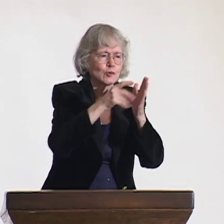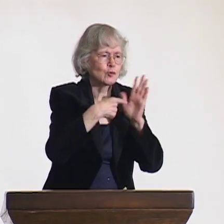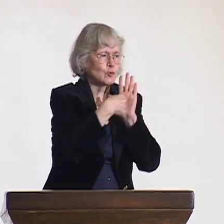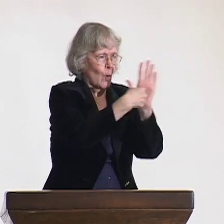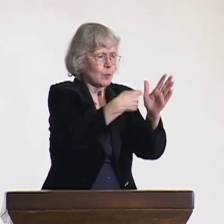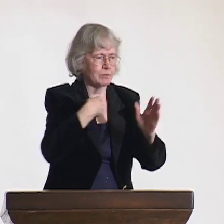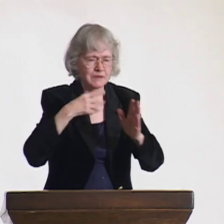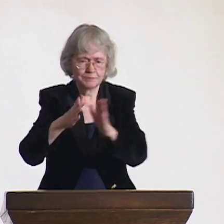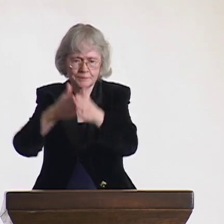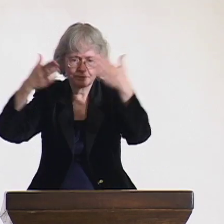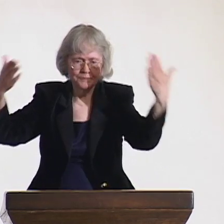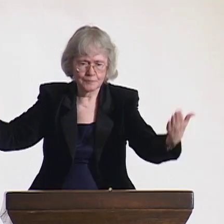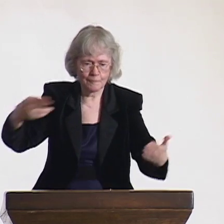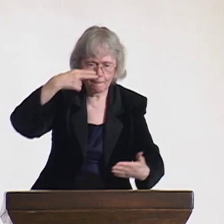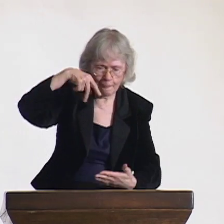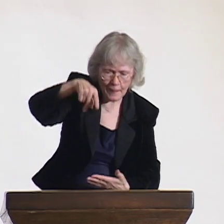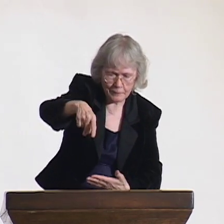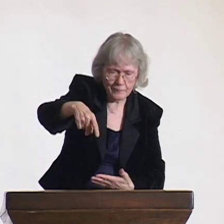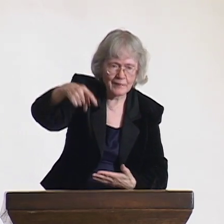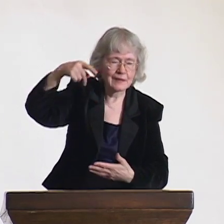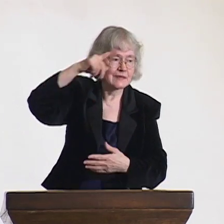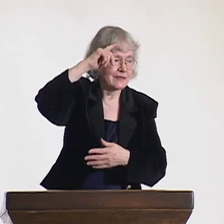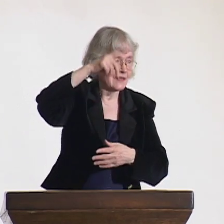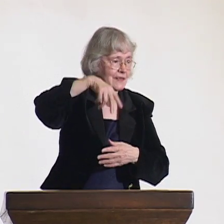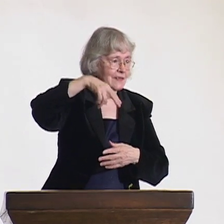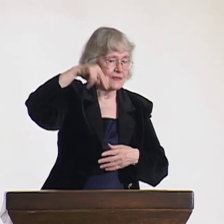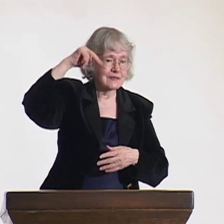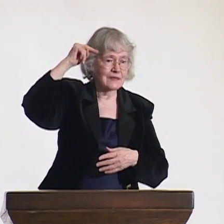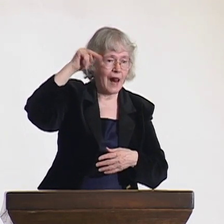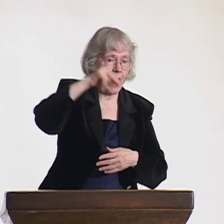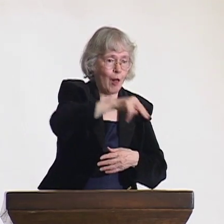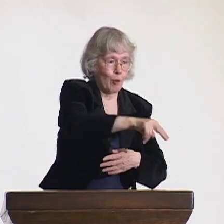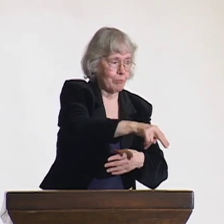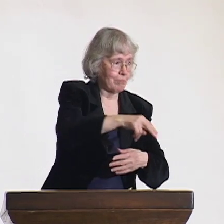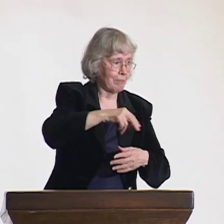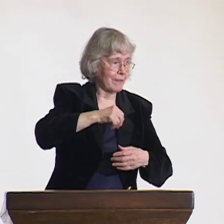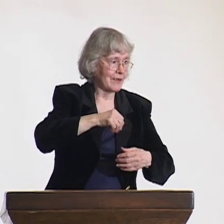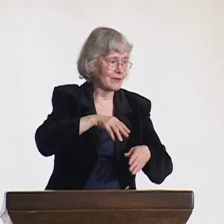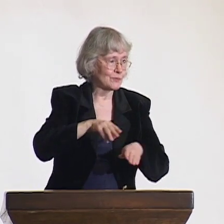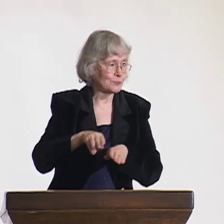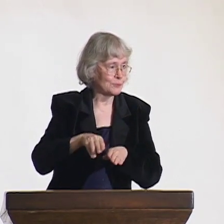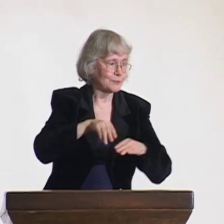participating in sports with the boys. They were downhill skiing.